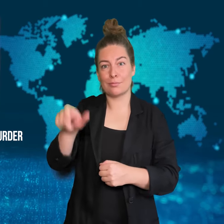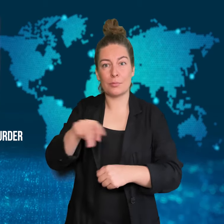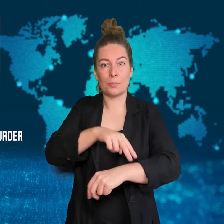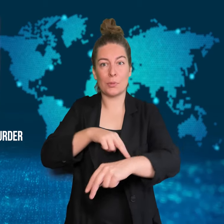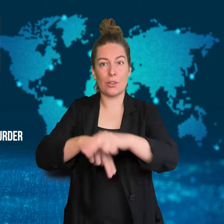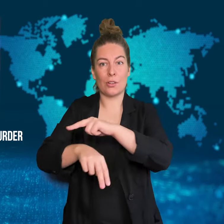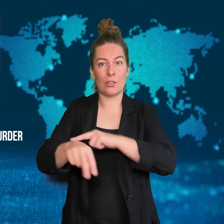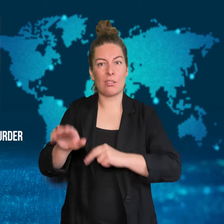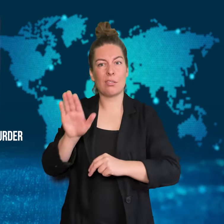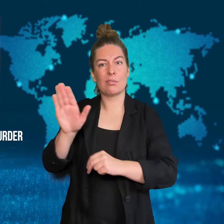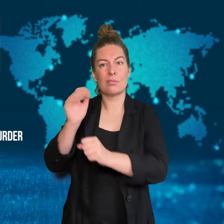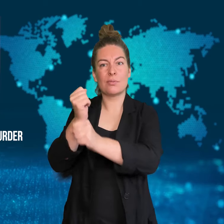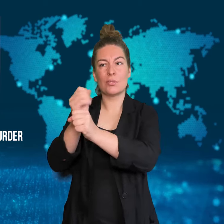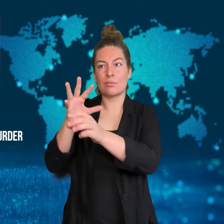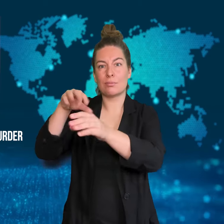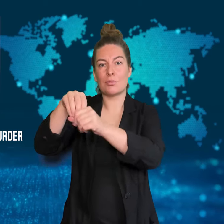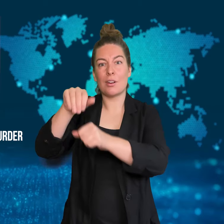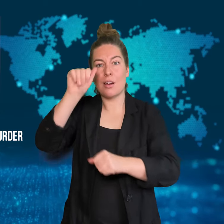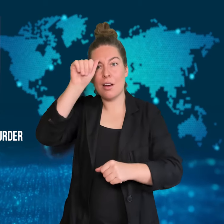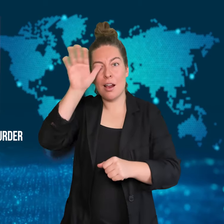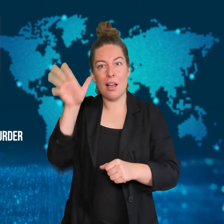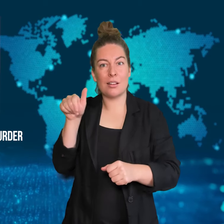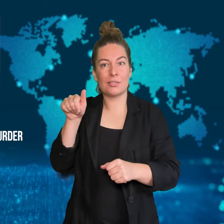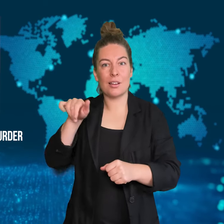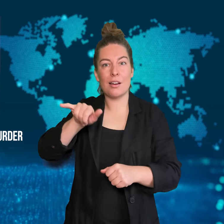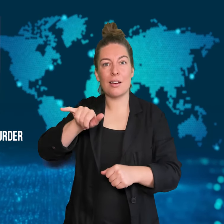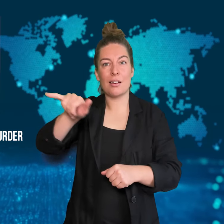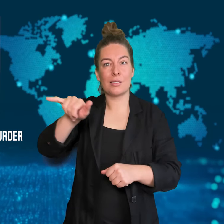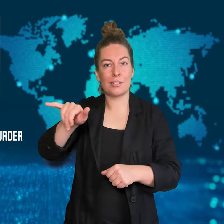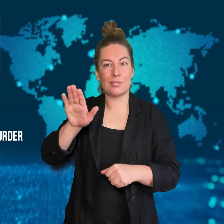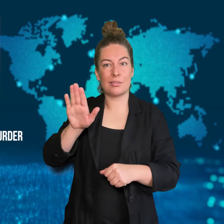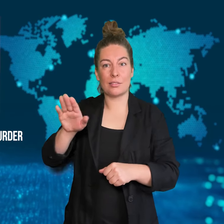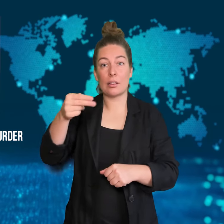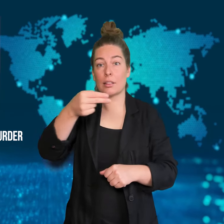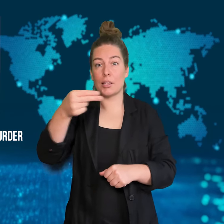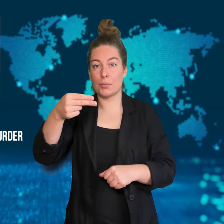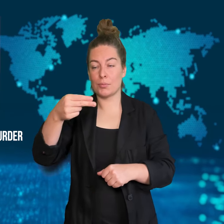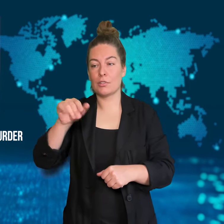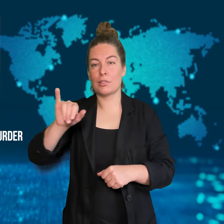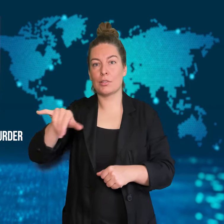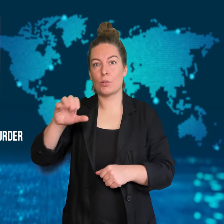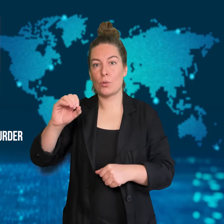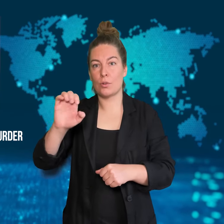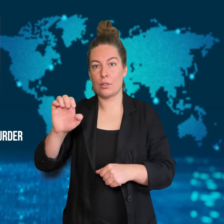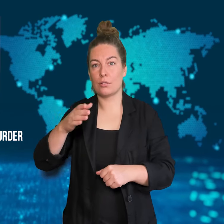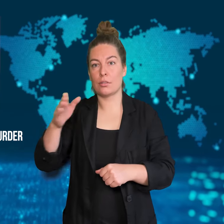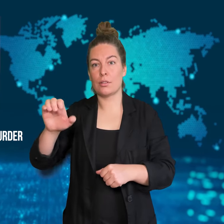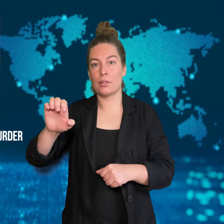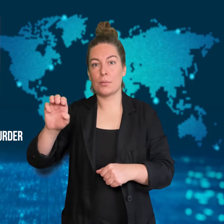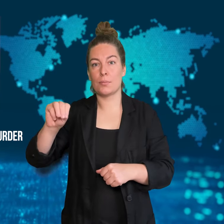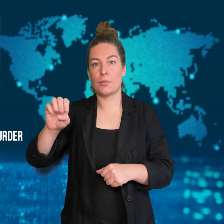The off-duty Alaska Airlines pilot, Joe Emerson, was in the spare seat